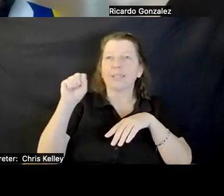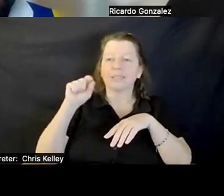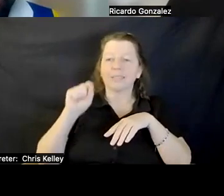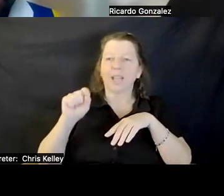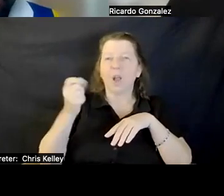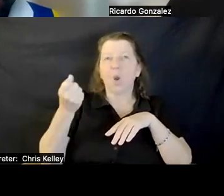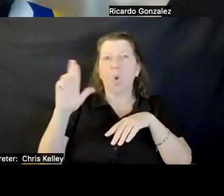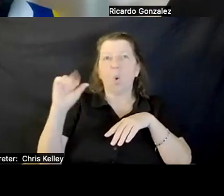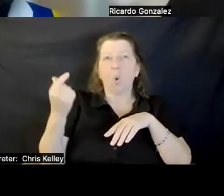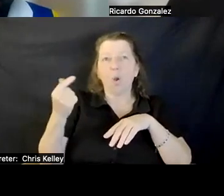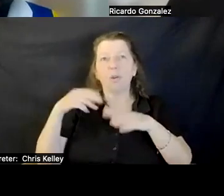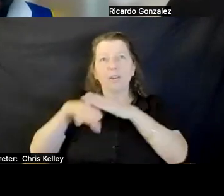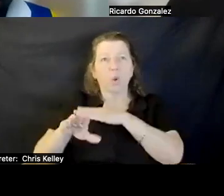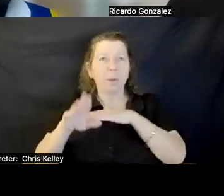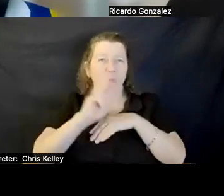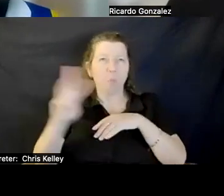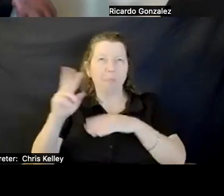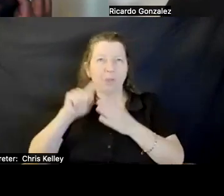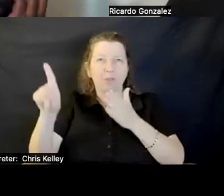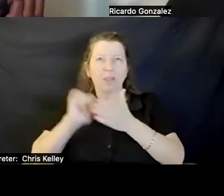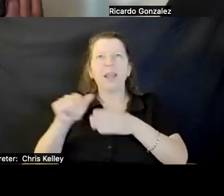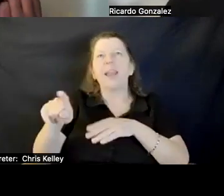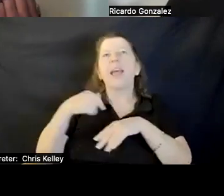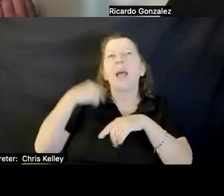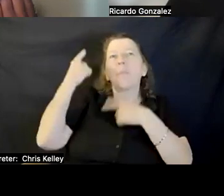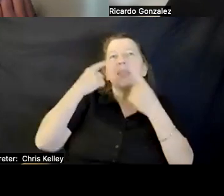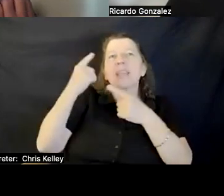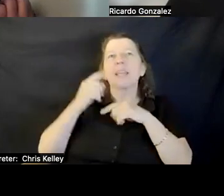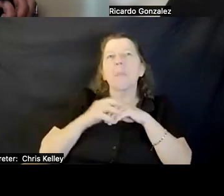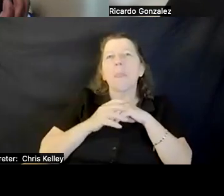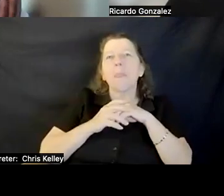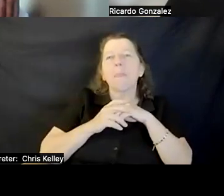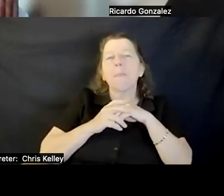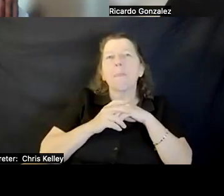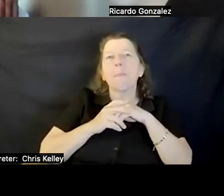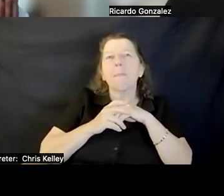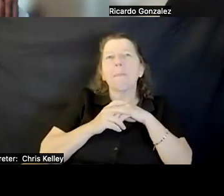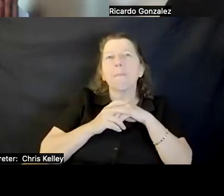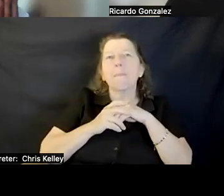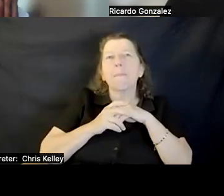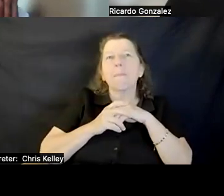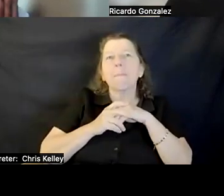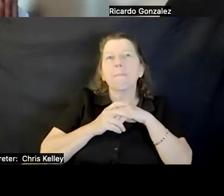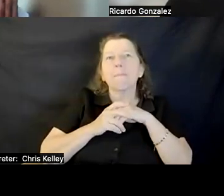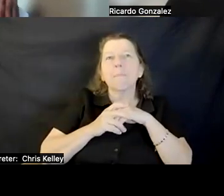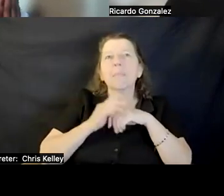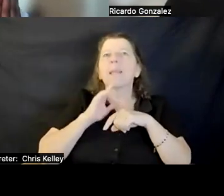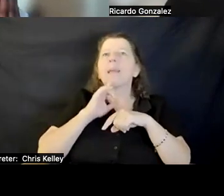I WAS JUST TRYING TO THINK, THERE ARE OTHER PEOPLE OUT THERE WITH DISABILITIES THAT WANT